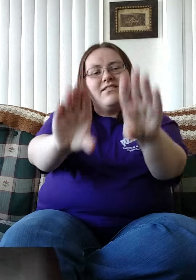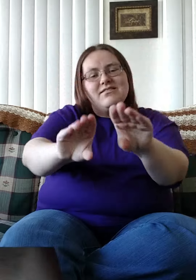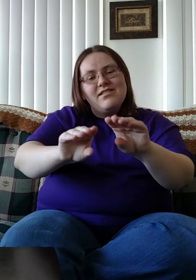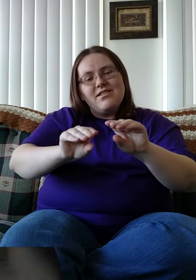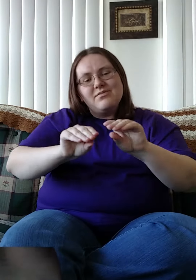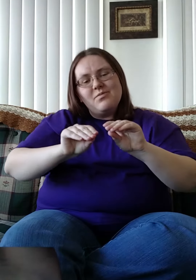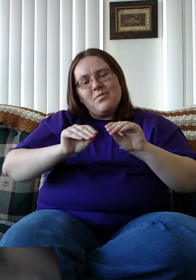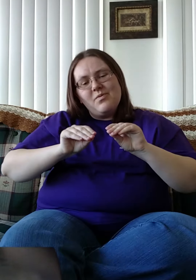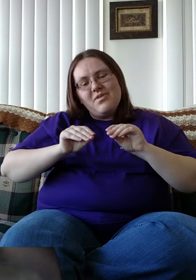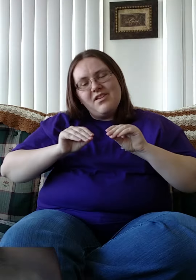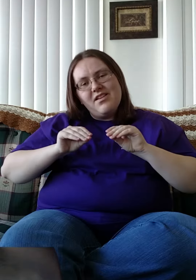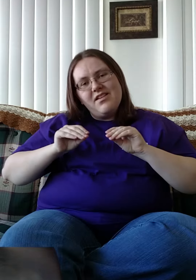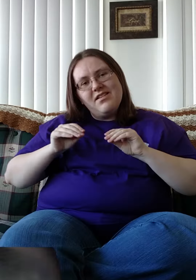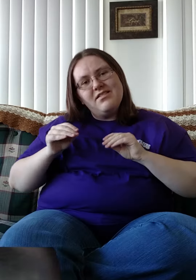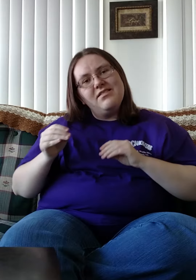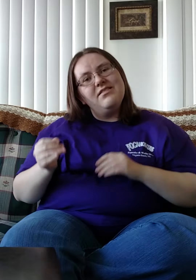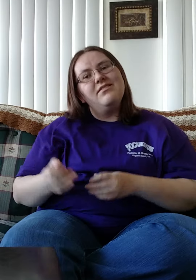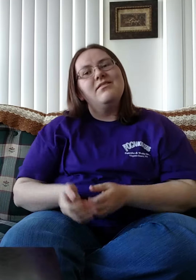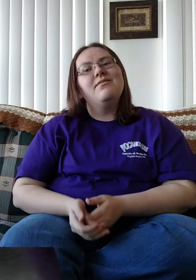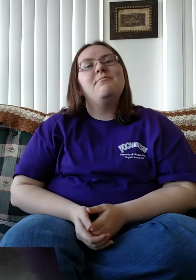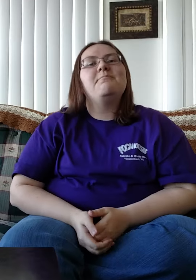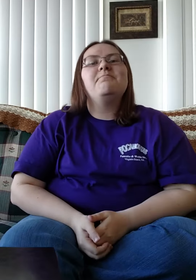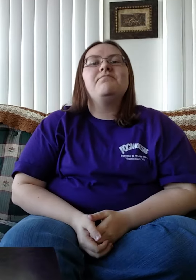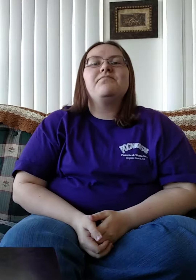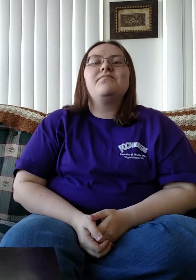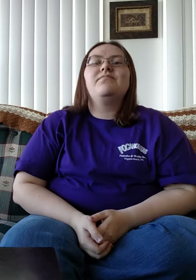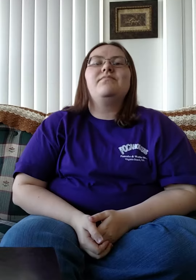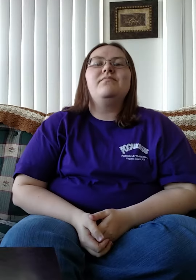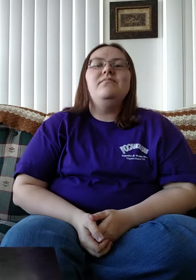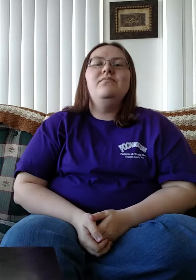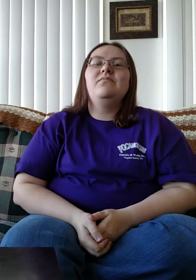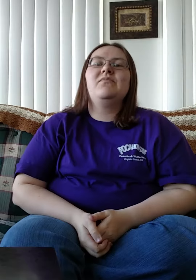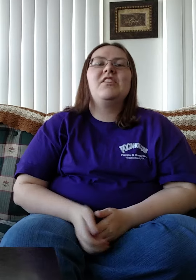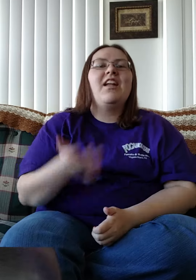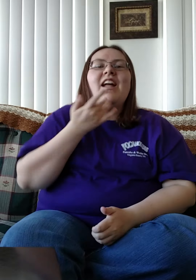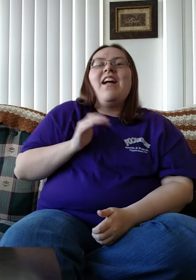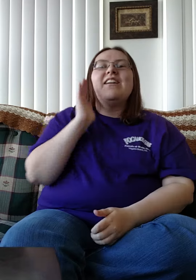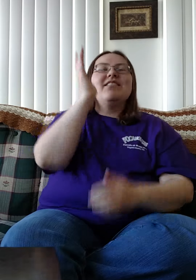And takes away